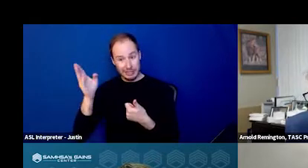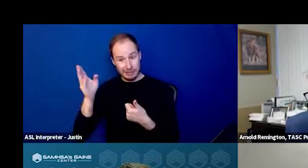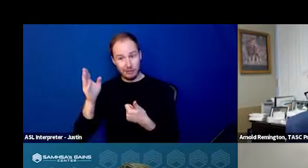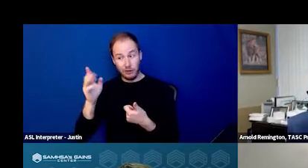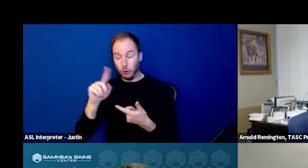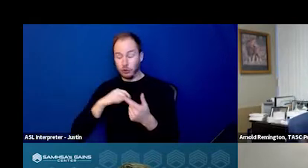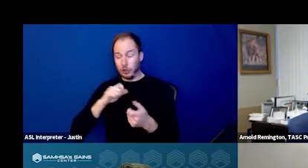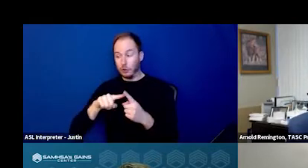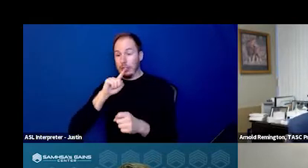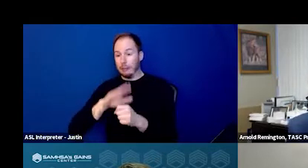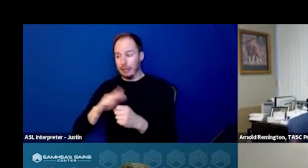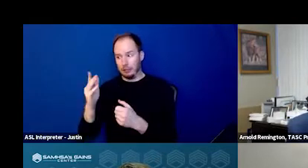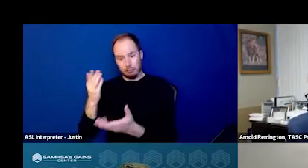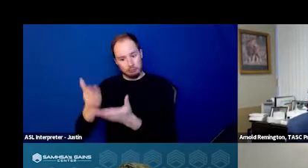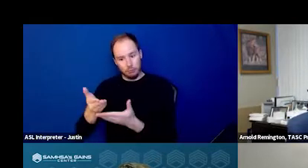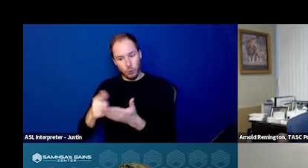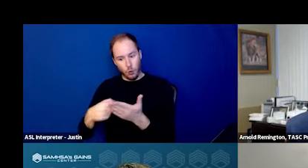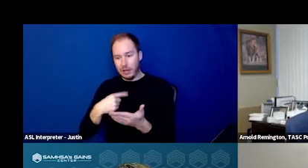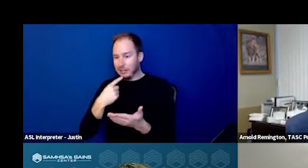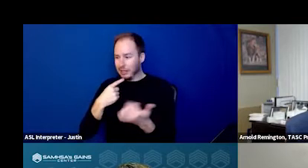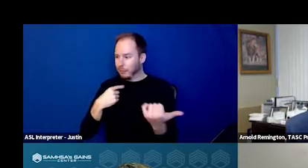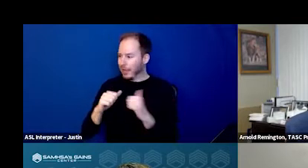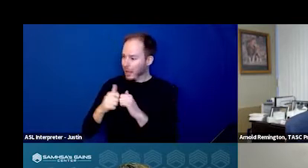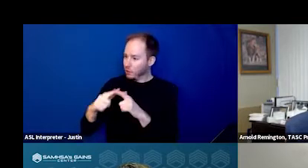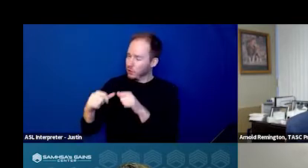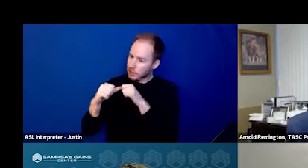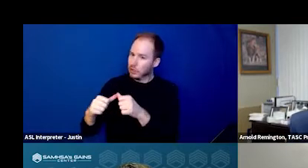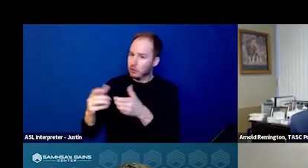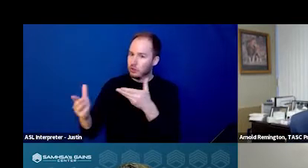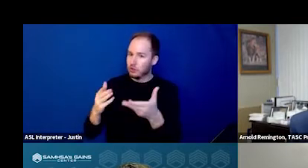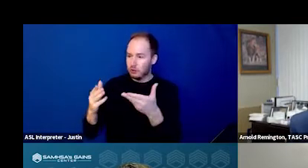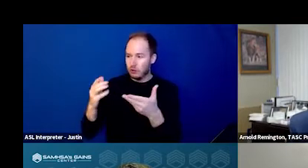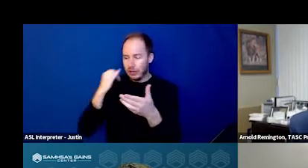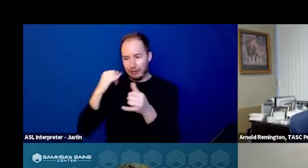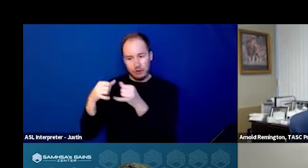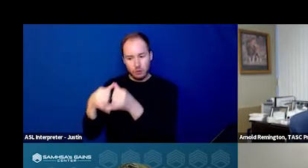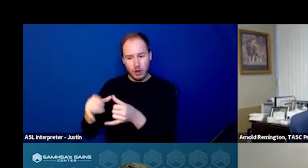And then also you have to think, how do you continue the service without it being disrupted?